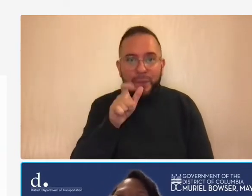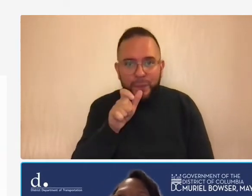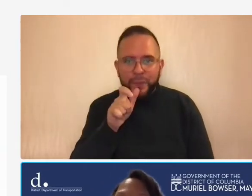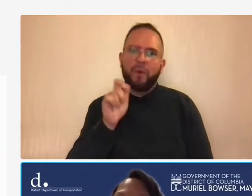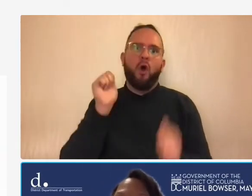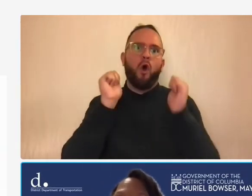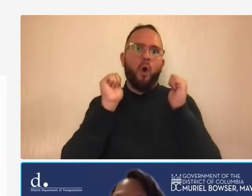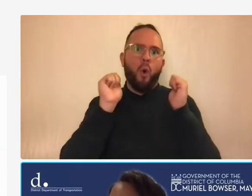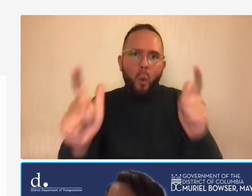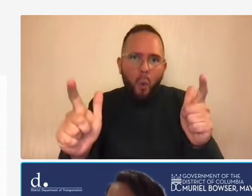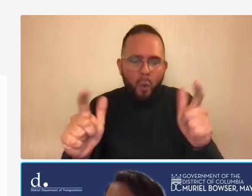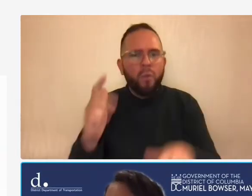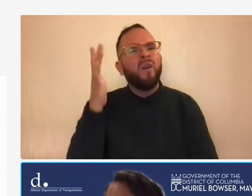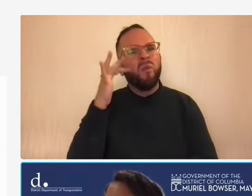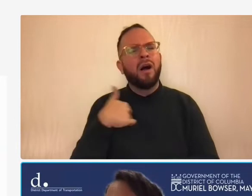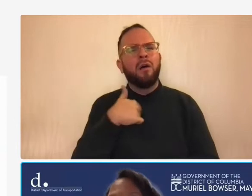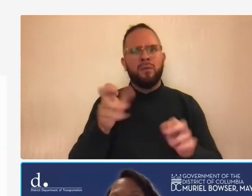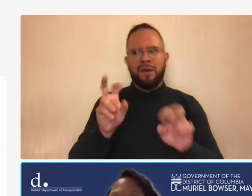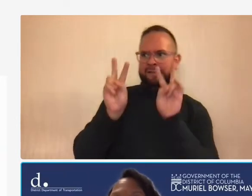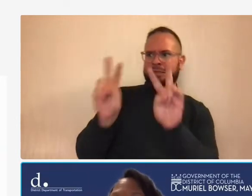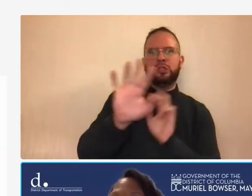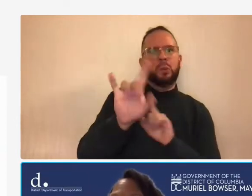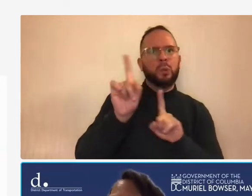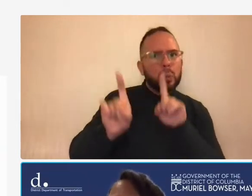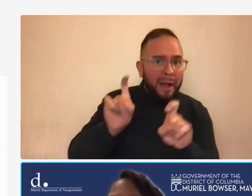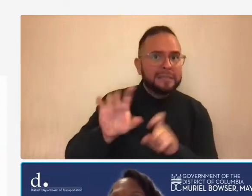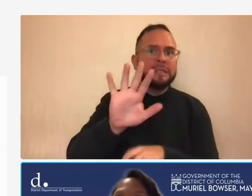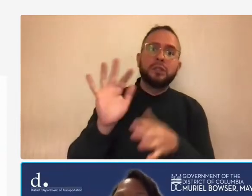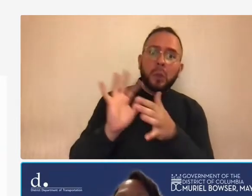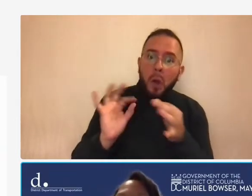questions and comments you click in the box and type your questions and comments